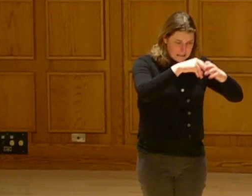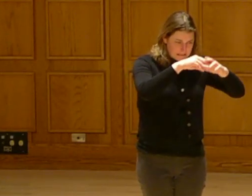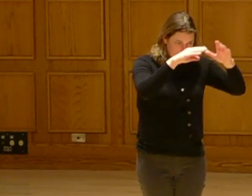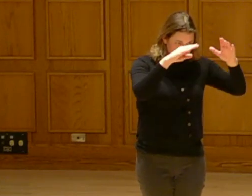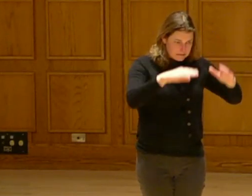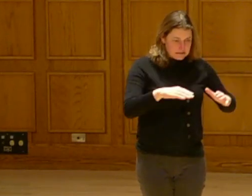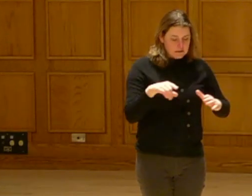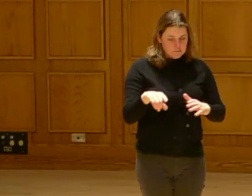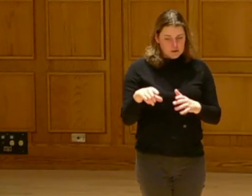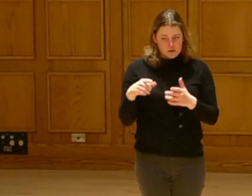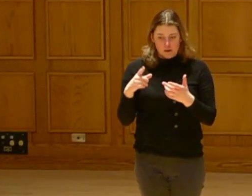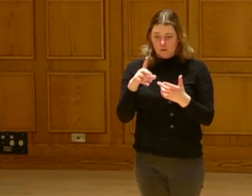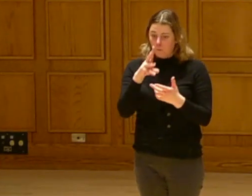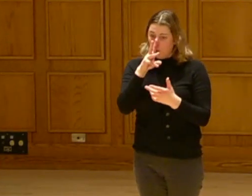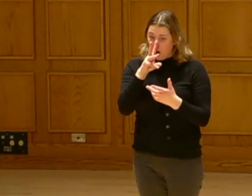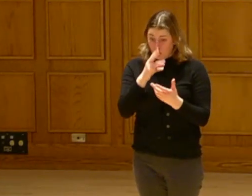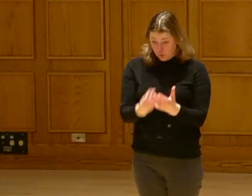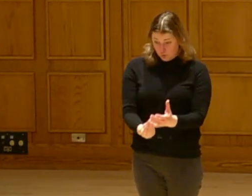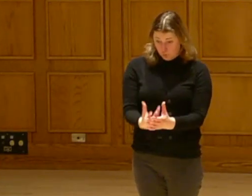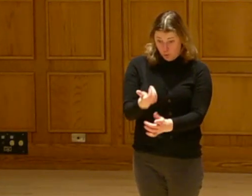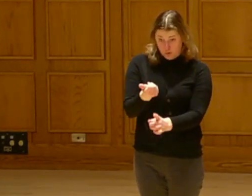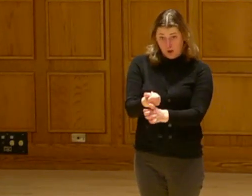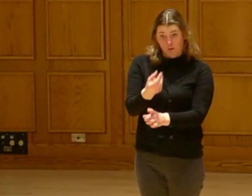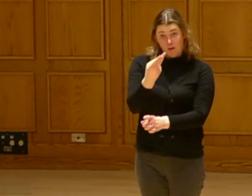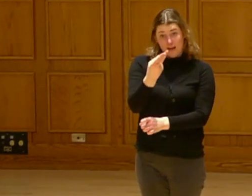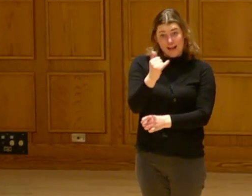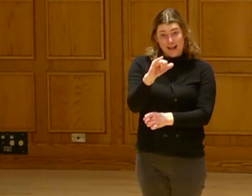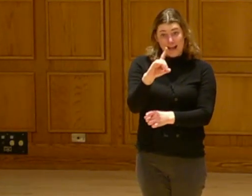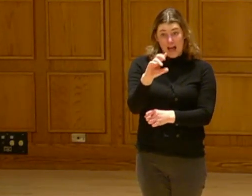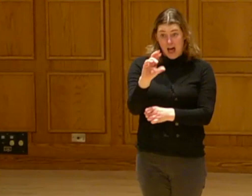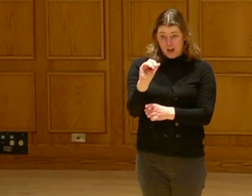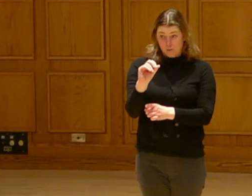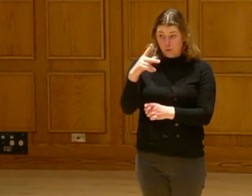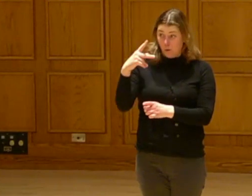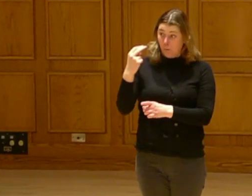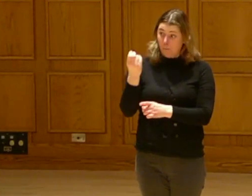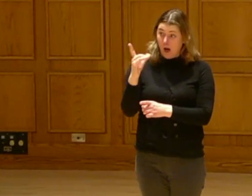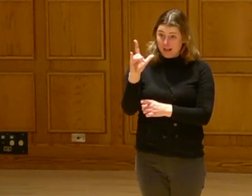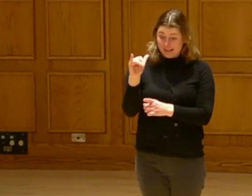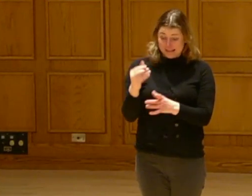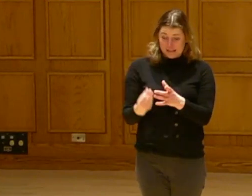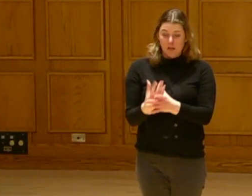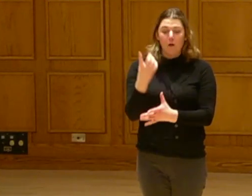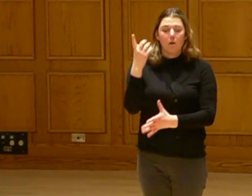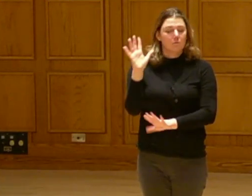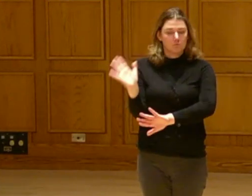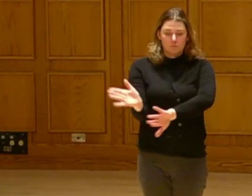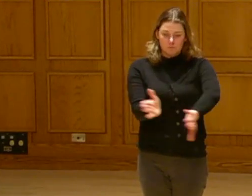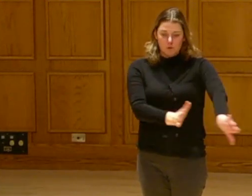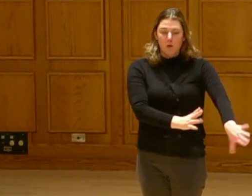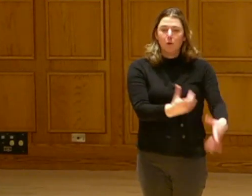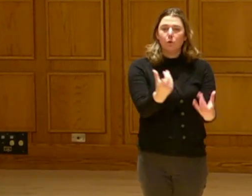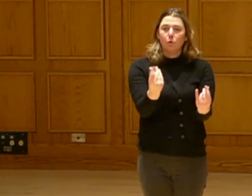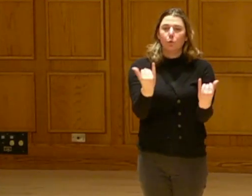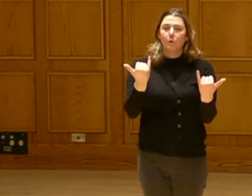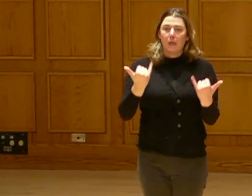hydroponically or a place to get the water to grow something hydroponically.